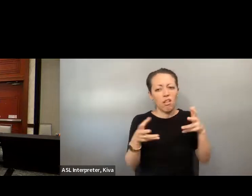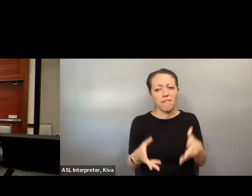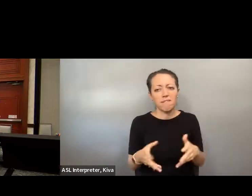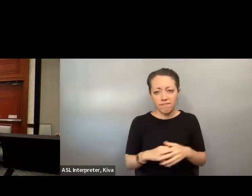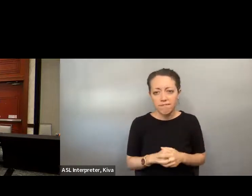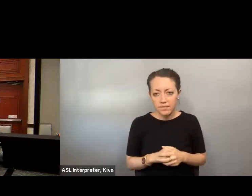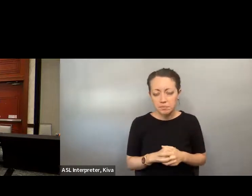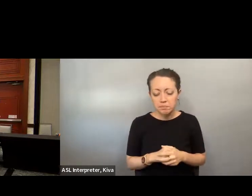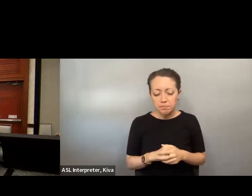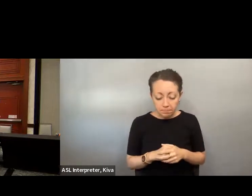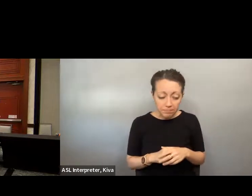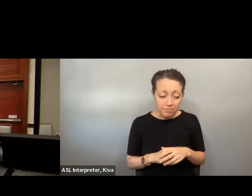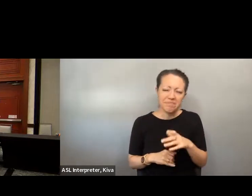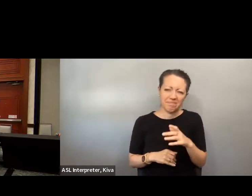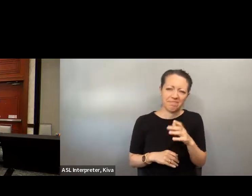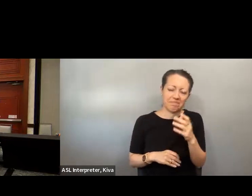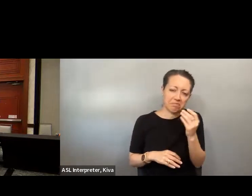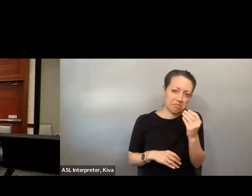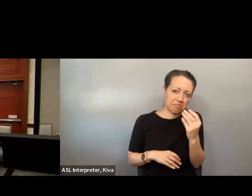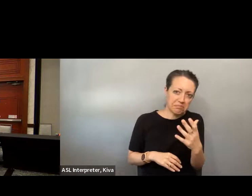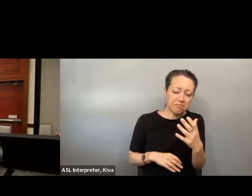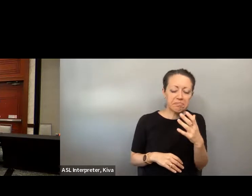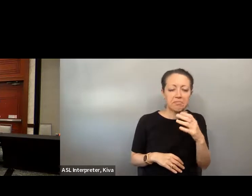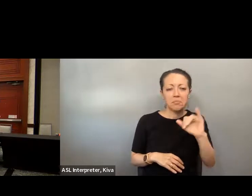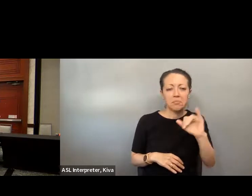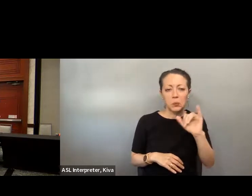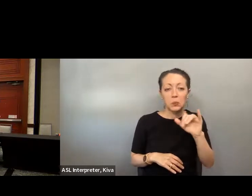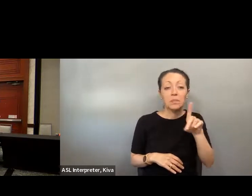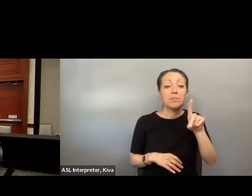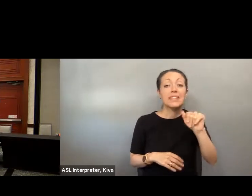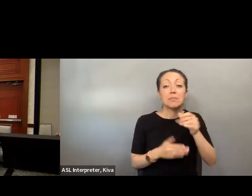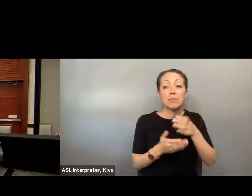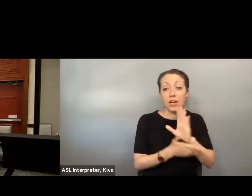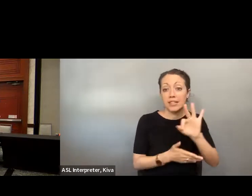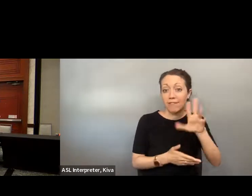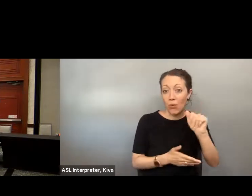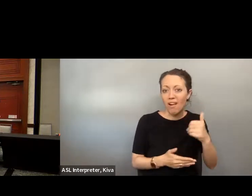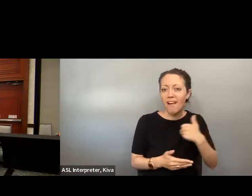more important voting elections coming up next year. So there's a lot of work still to be done along the eyes. So there's a lot of work still to be done. Along those